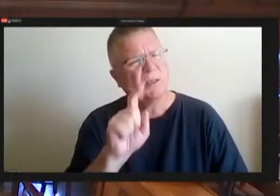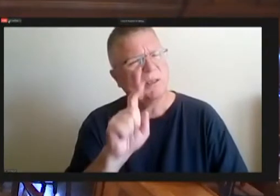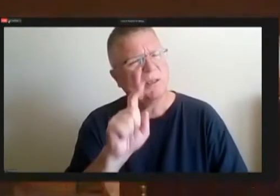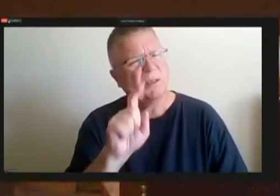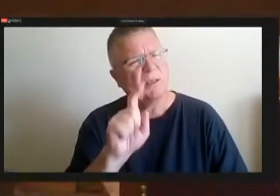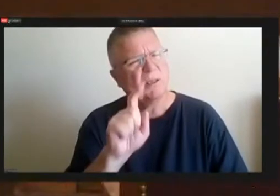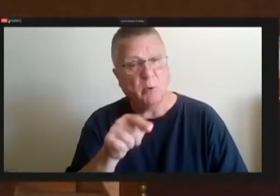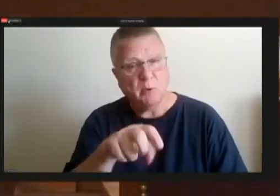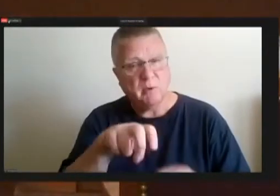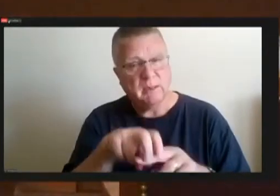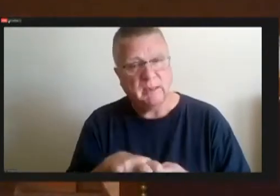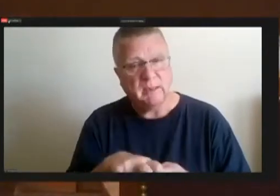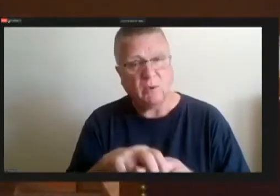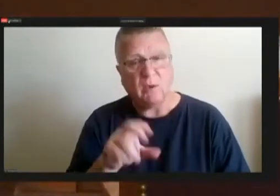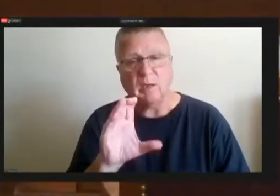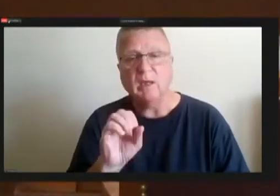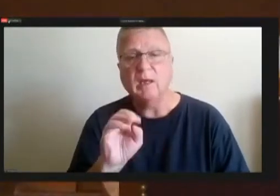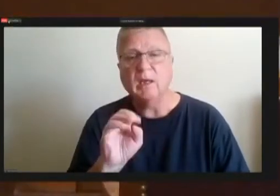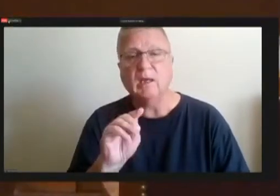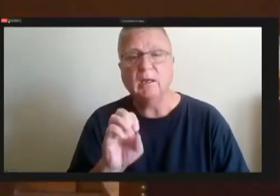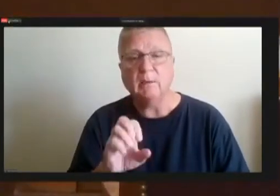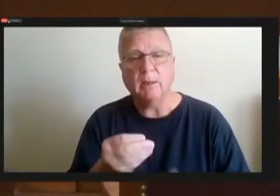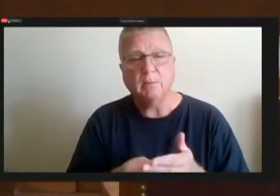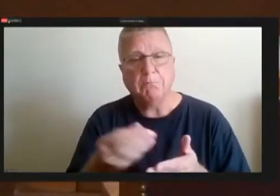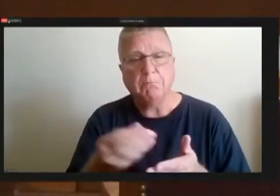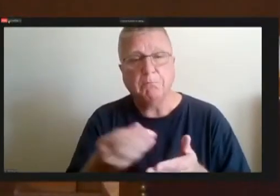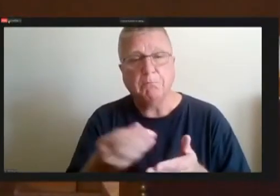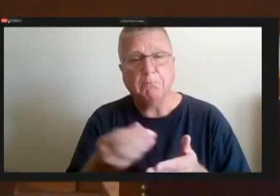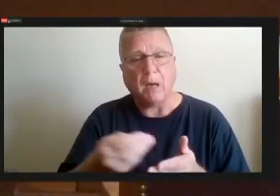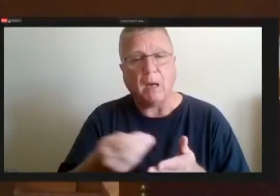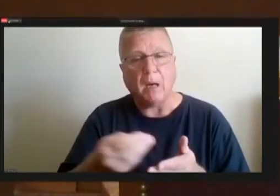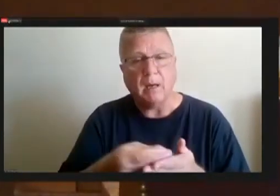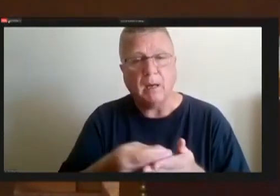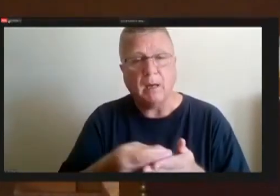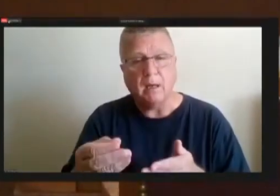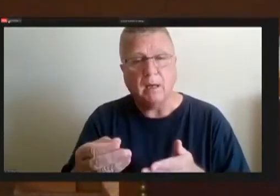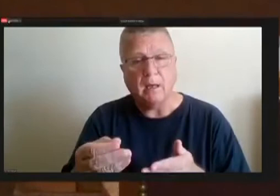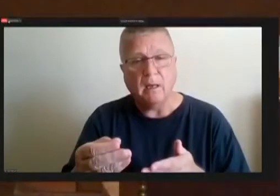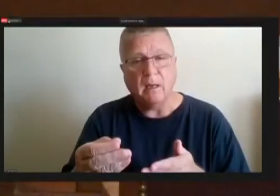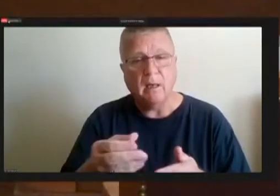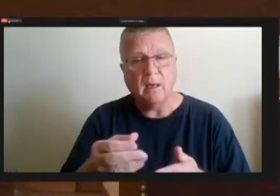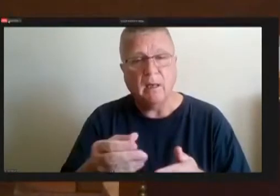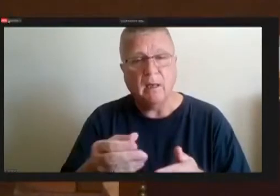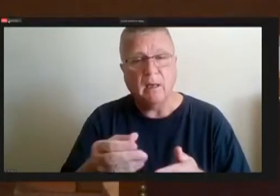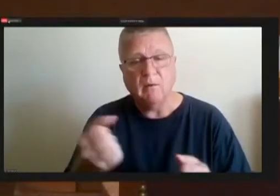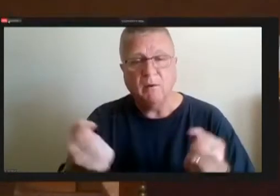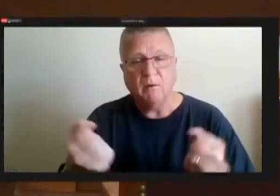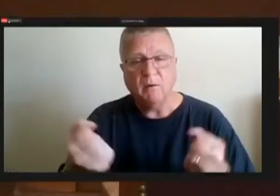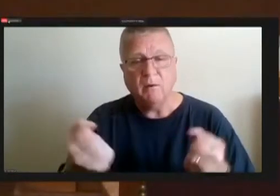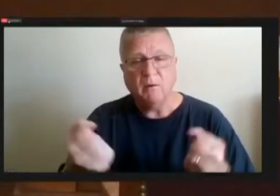Yes it was. I'm assuming there had been some discussion among that normally.